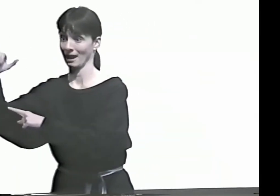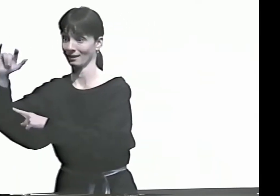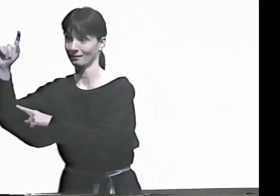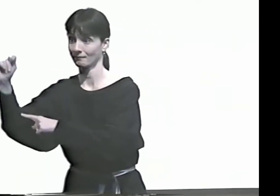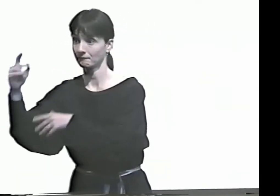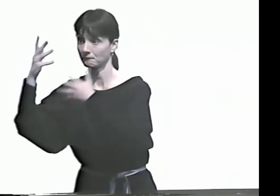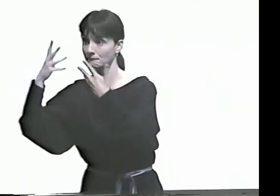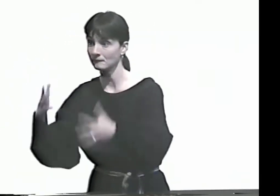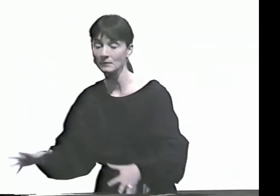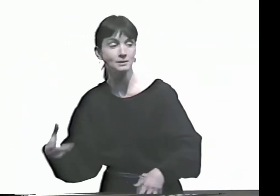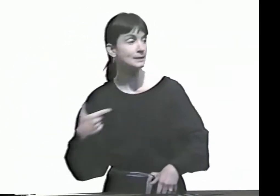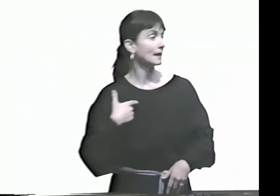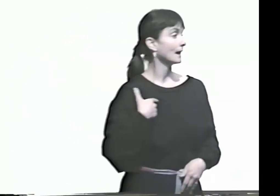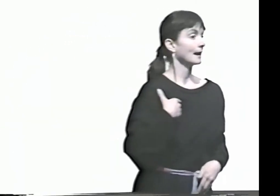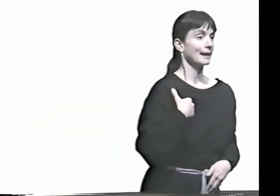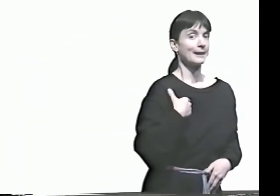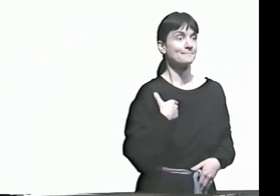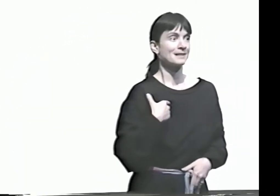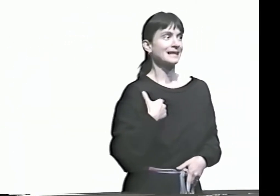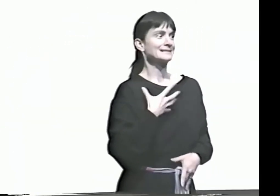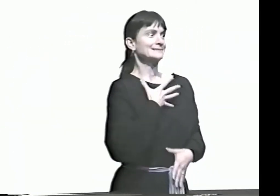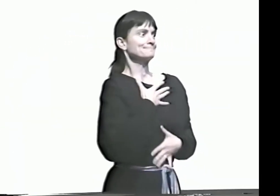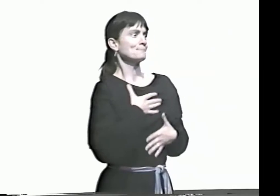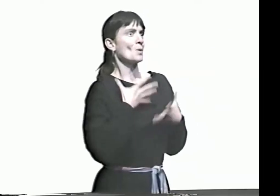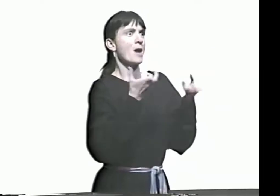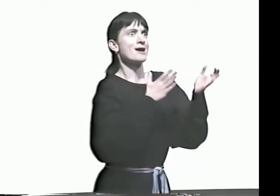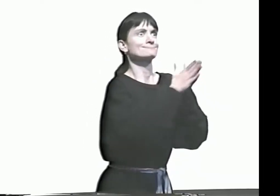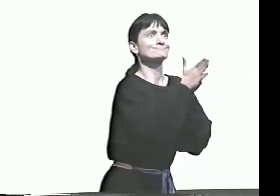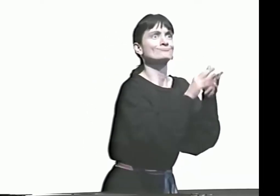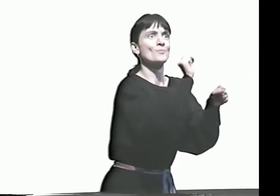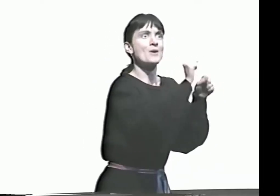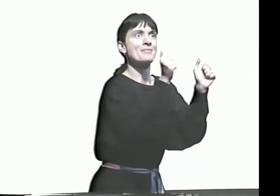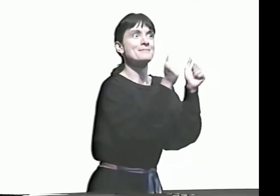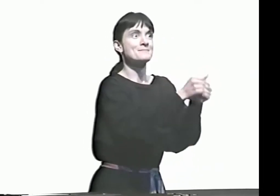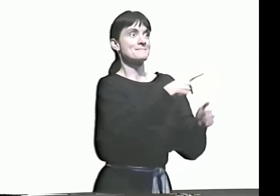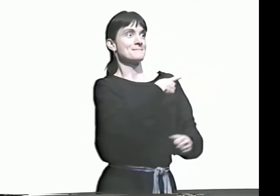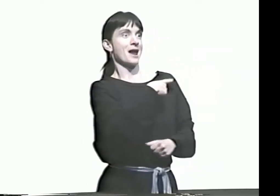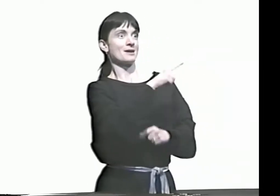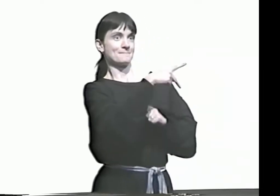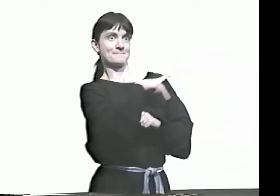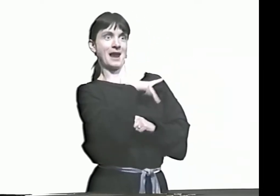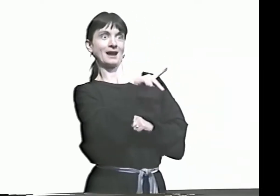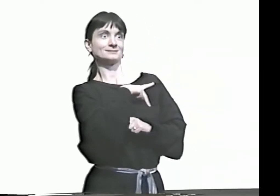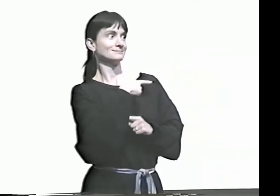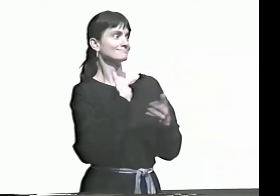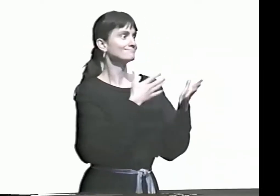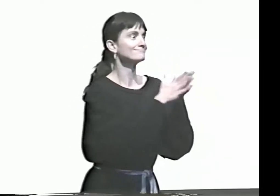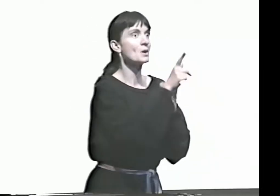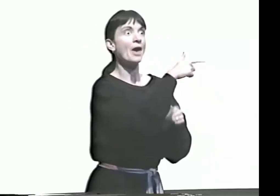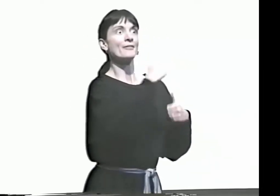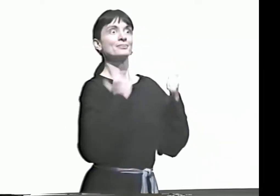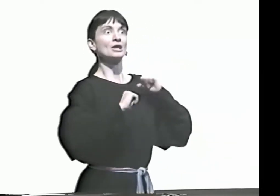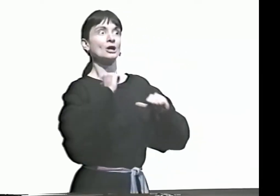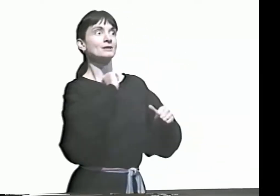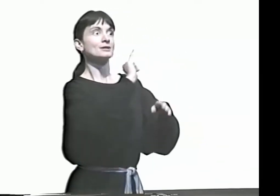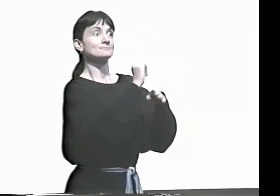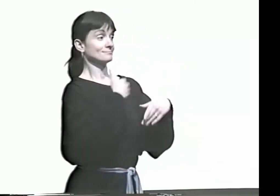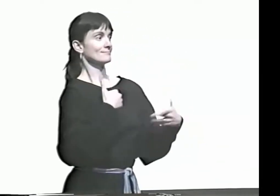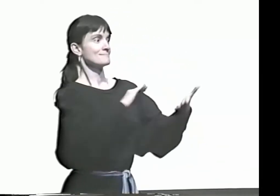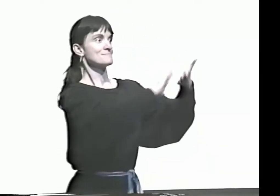AND SO WHEN I GRADUATED FROM RIT, I REALLY WANTED TO WORK WITH PATRICK GRAYBILL.